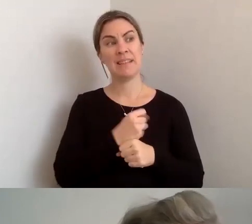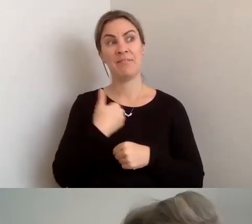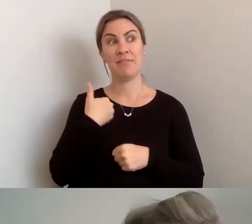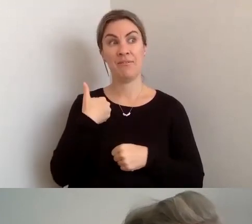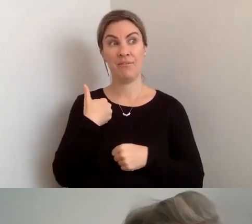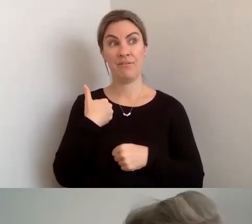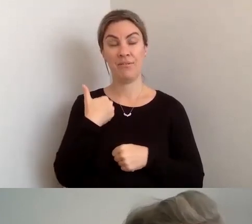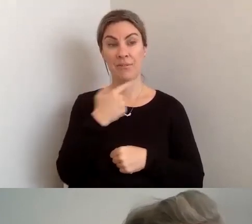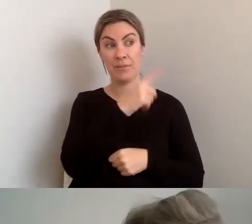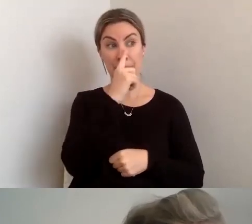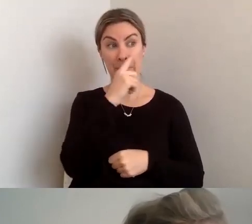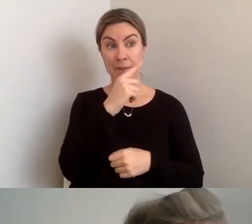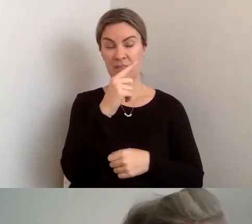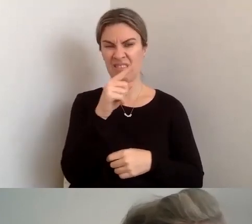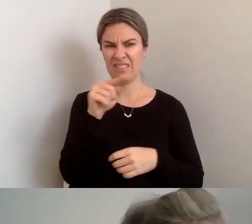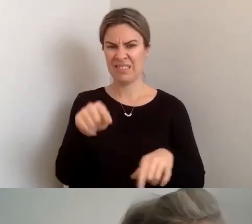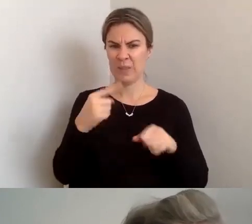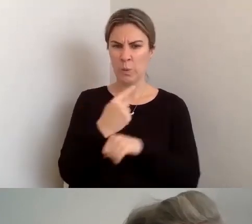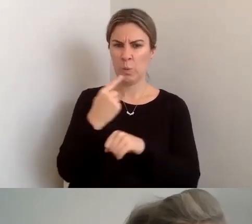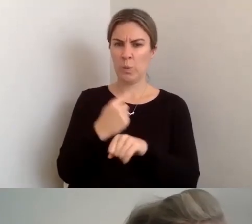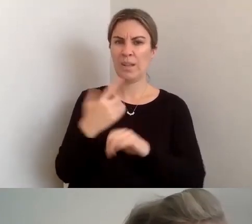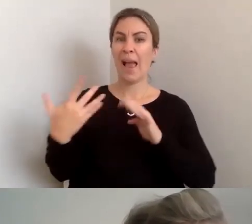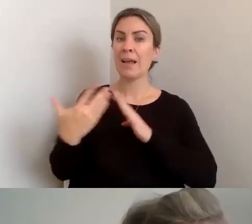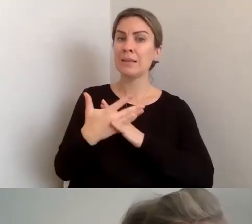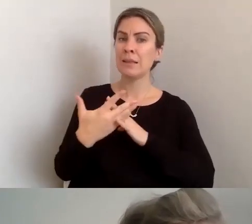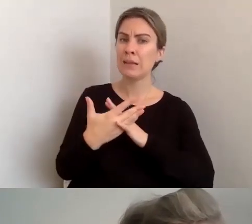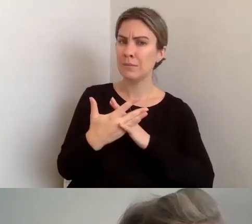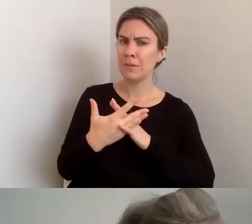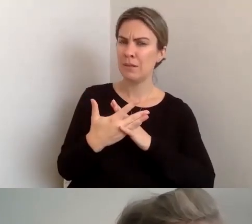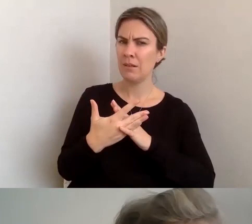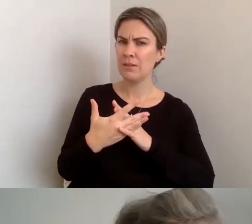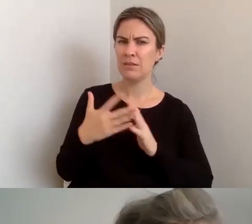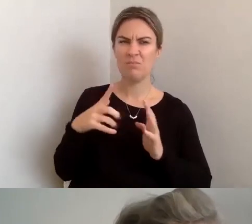are looking at accessibility, they need to know why they're doing it